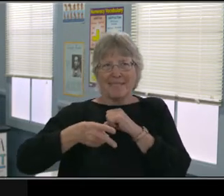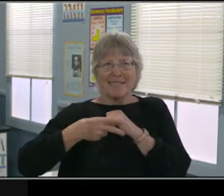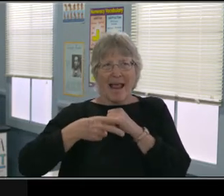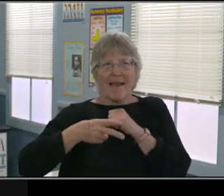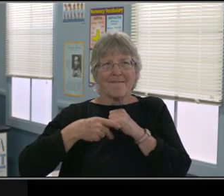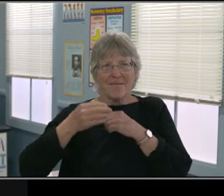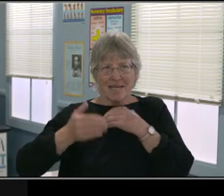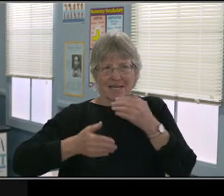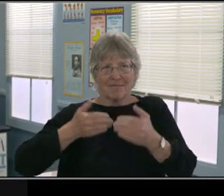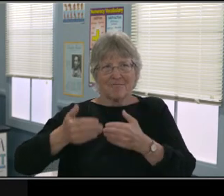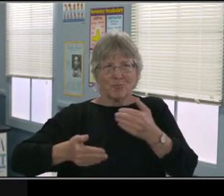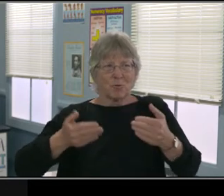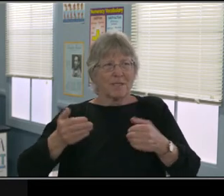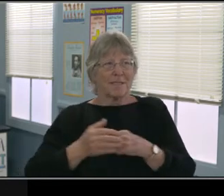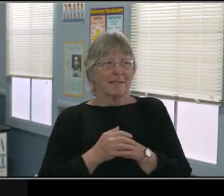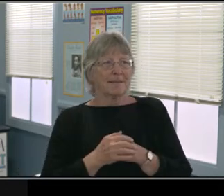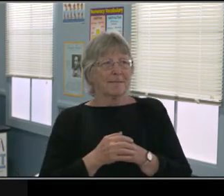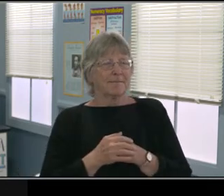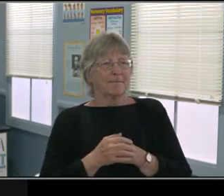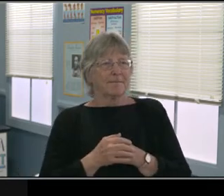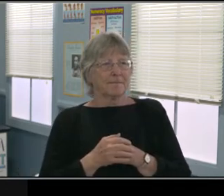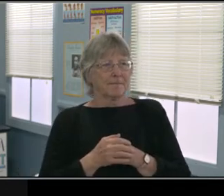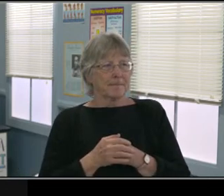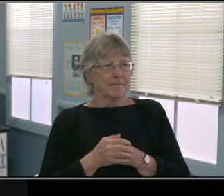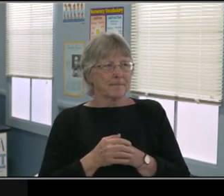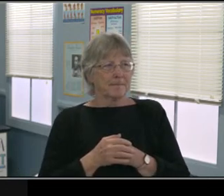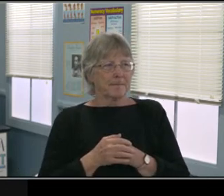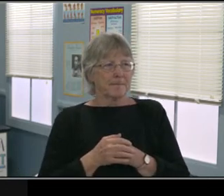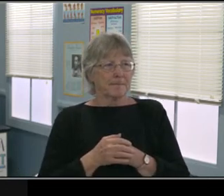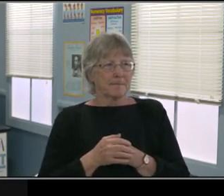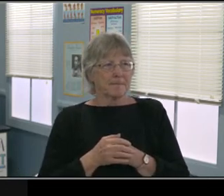When we structure, when restructure and then